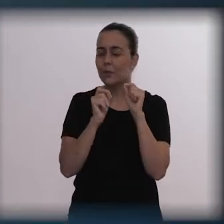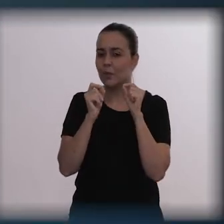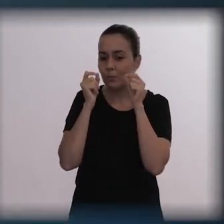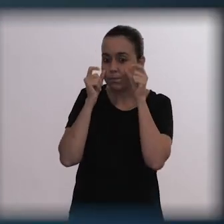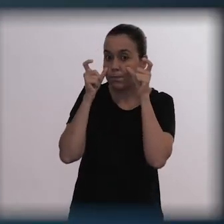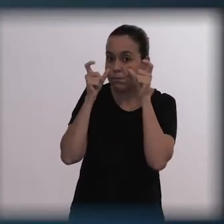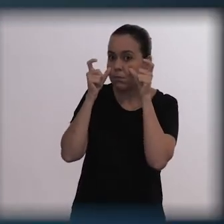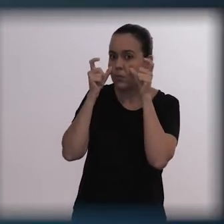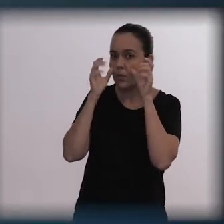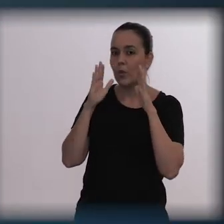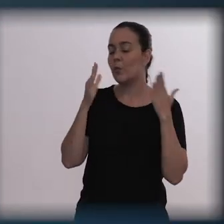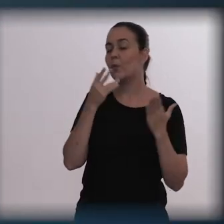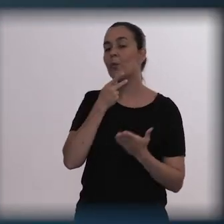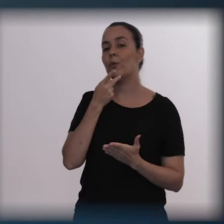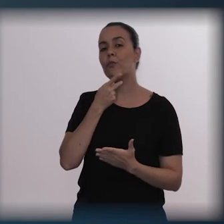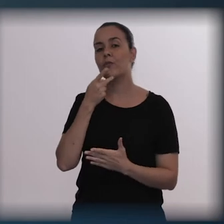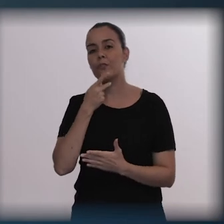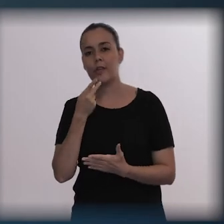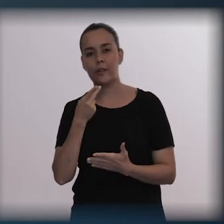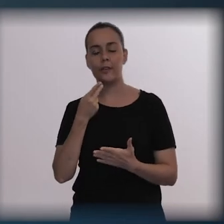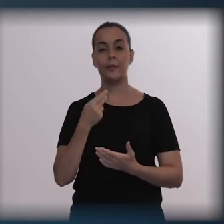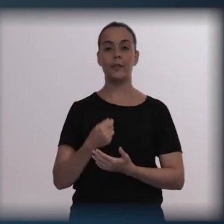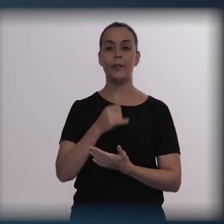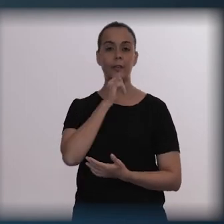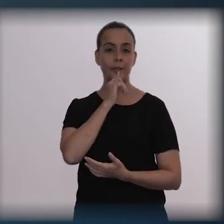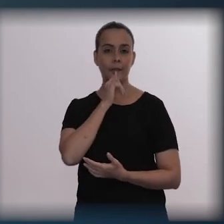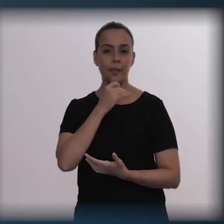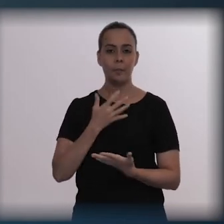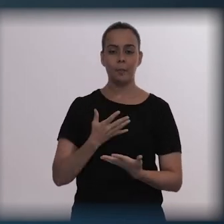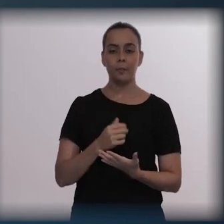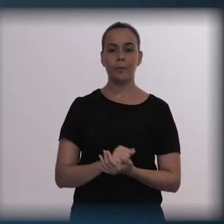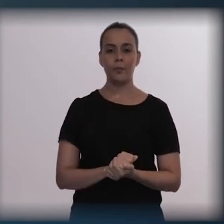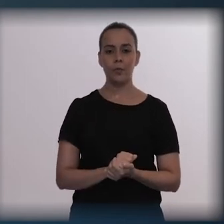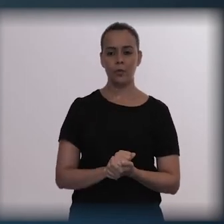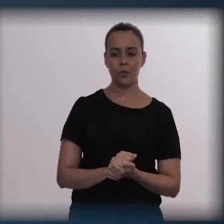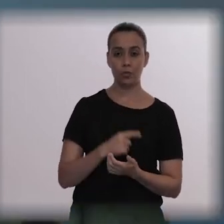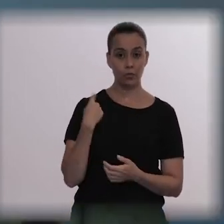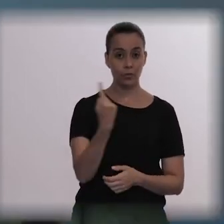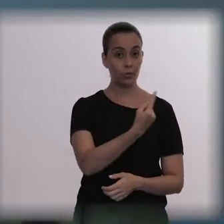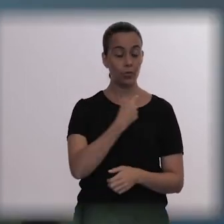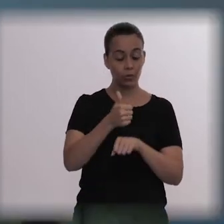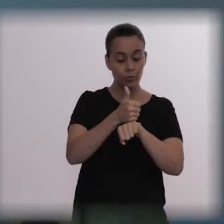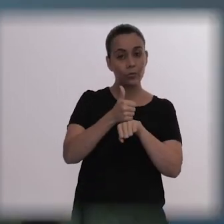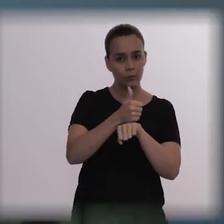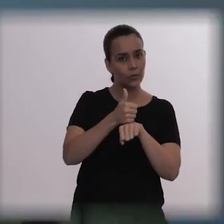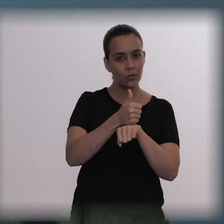is the emphasis she gives to something that is very visible to those who work with mental health,